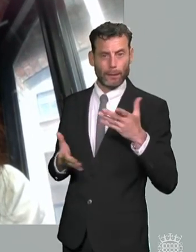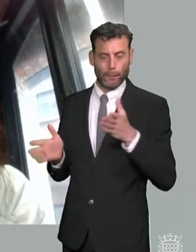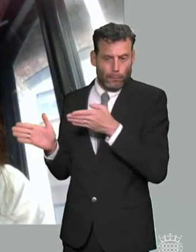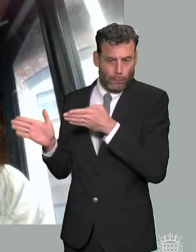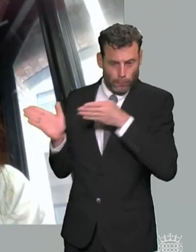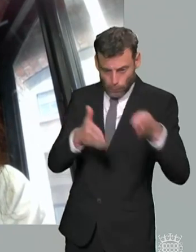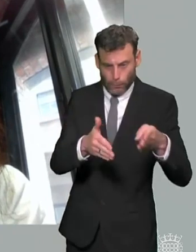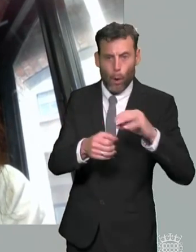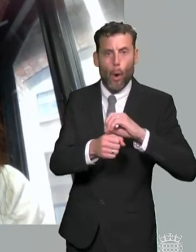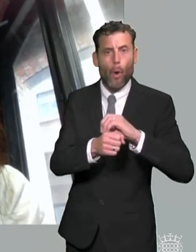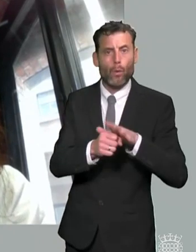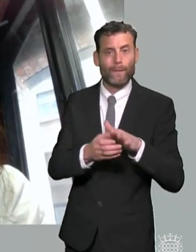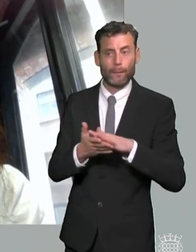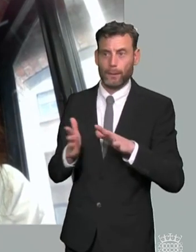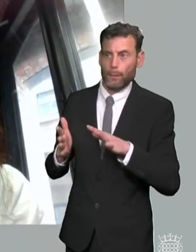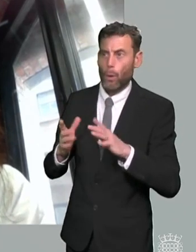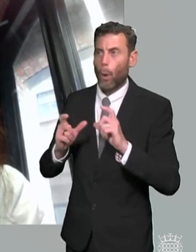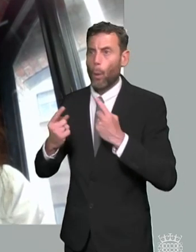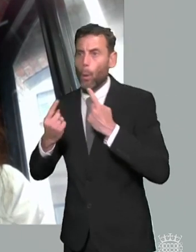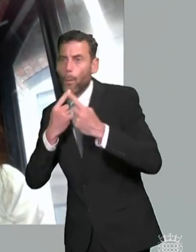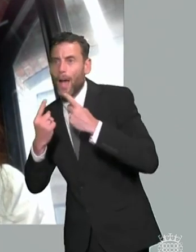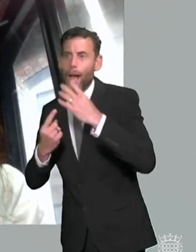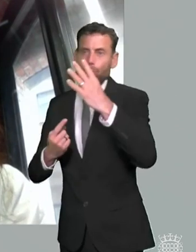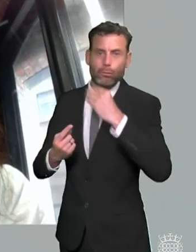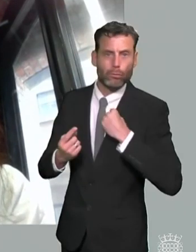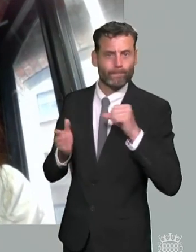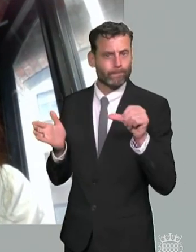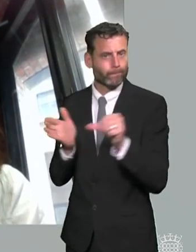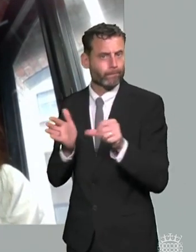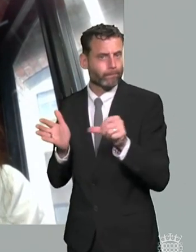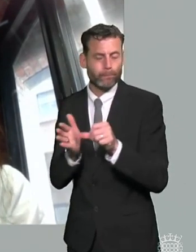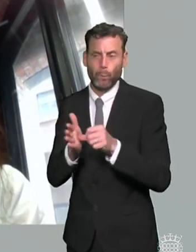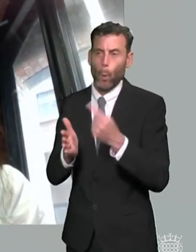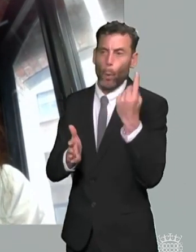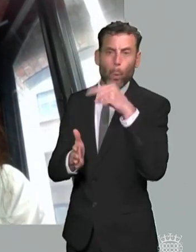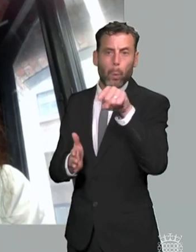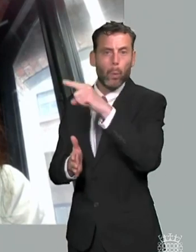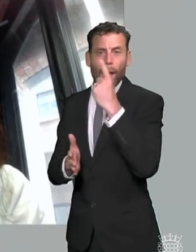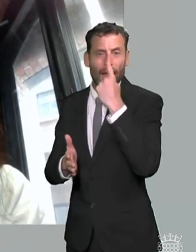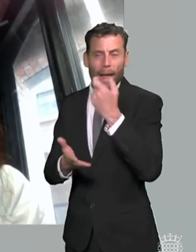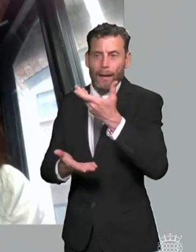with clients it is it is far harder to to get hold of anybody in the local authority to address an